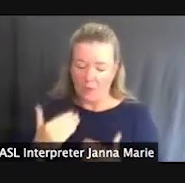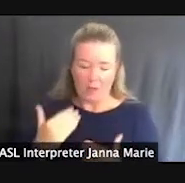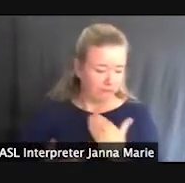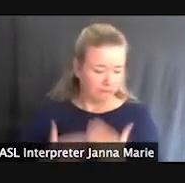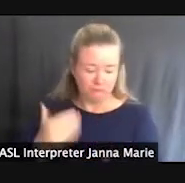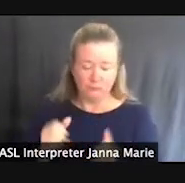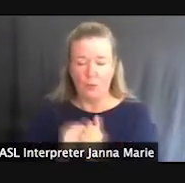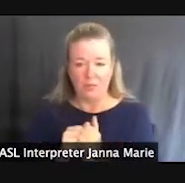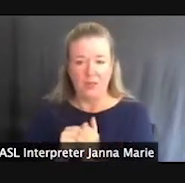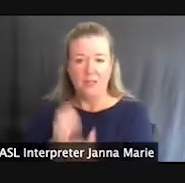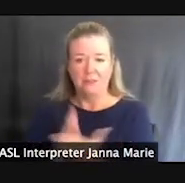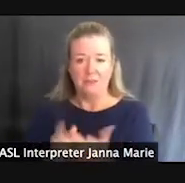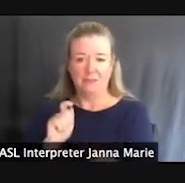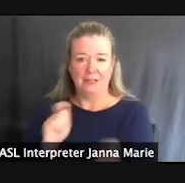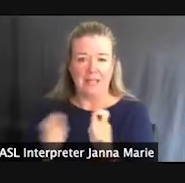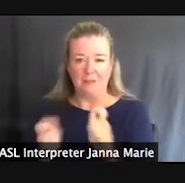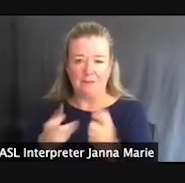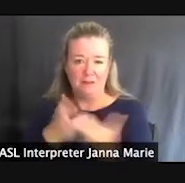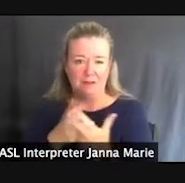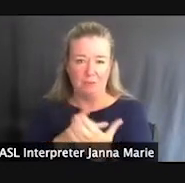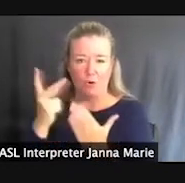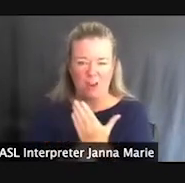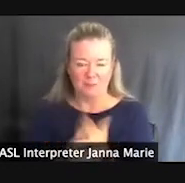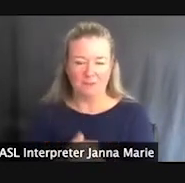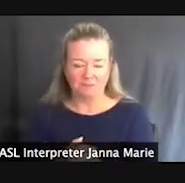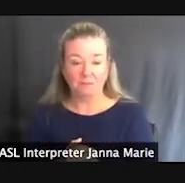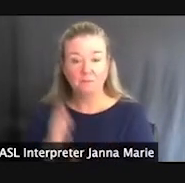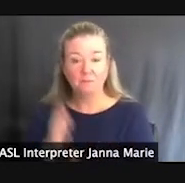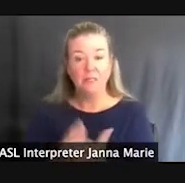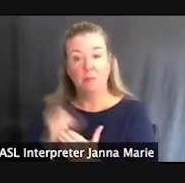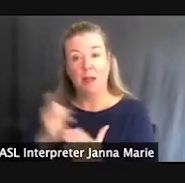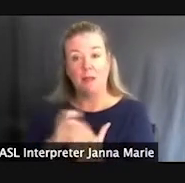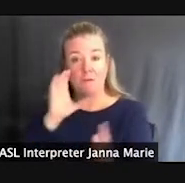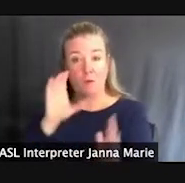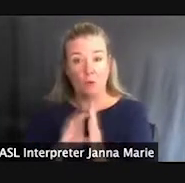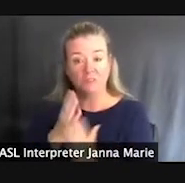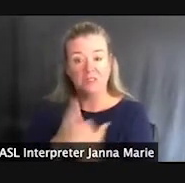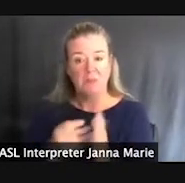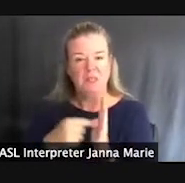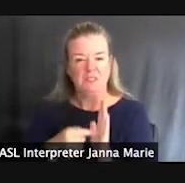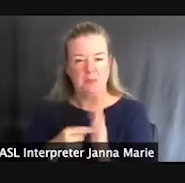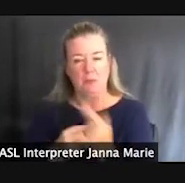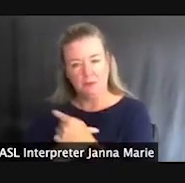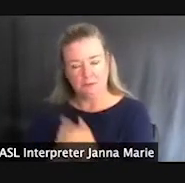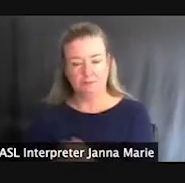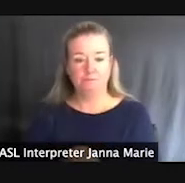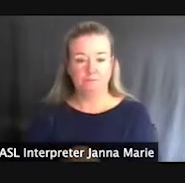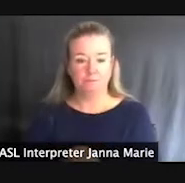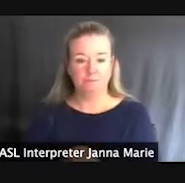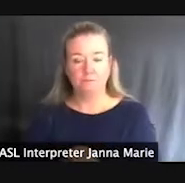these adaptive programs. Just some other photos to give you some examples, right there they basically took a stand-up